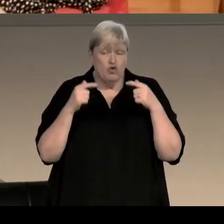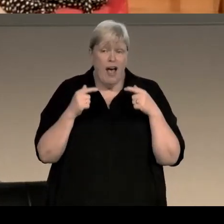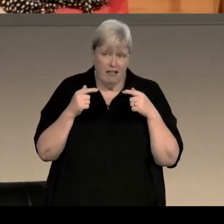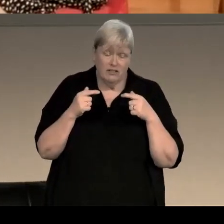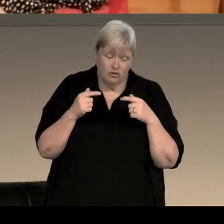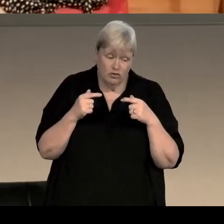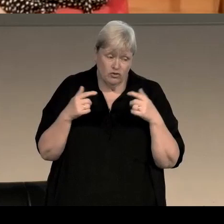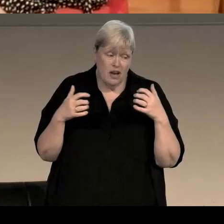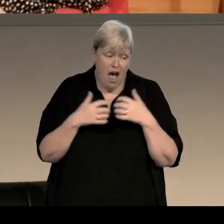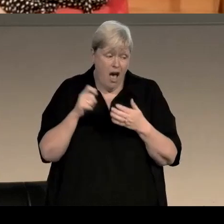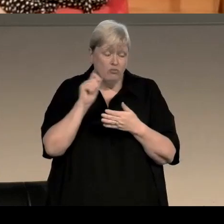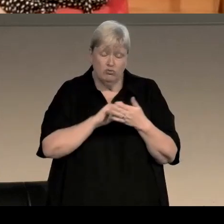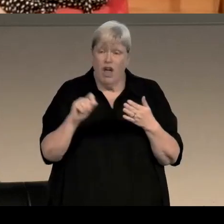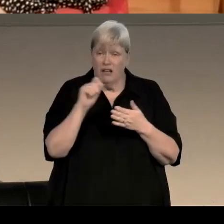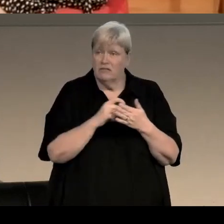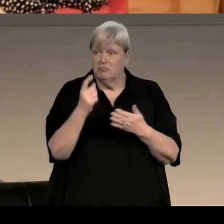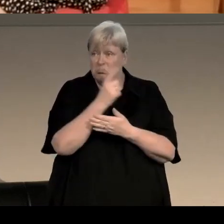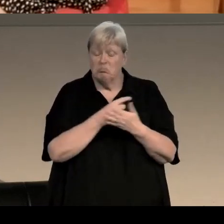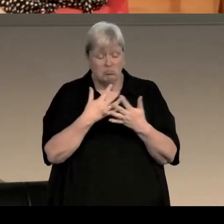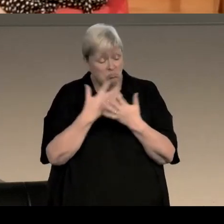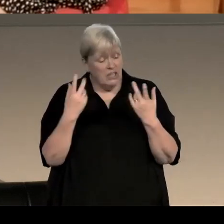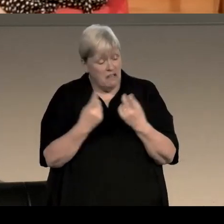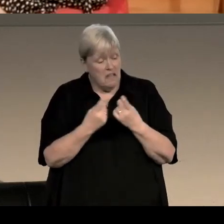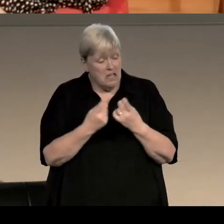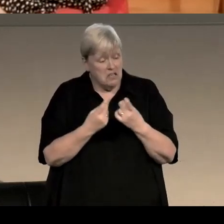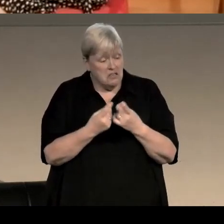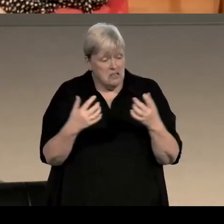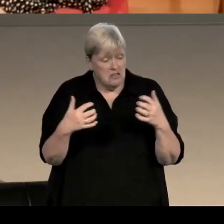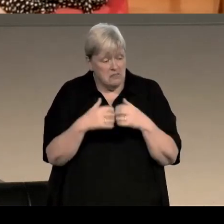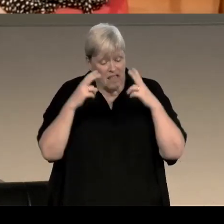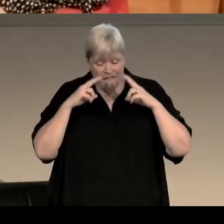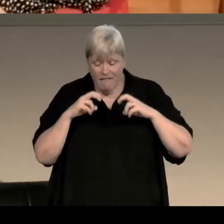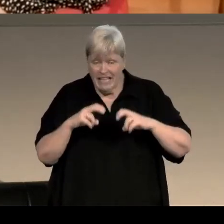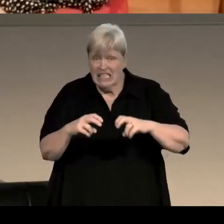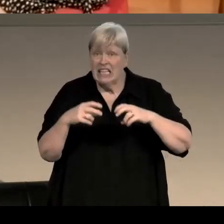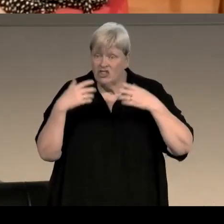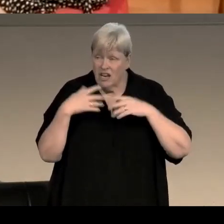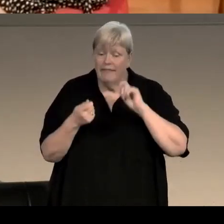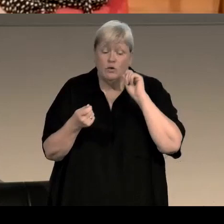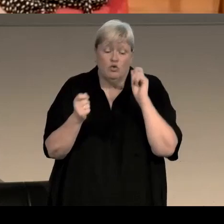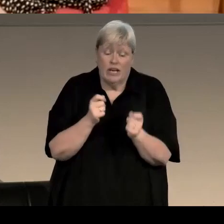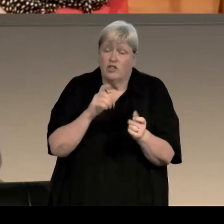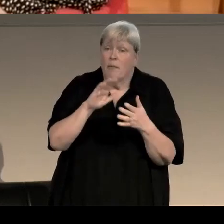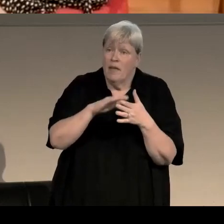to how we write about crime, because the ways that the crime investigation has had to change because of